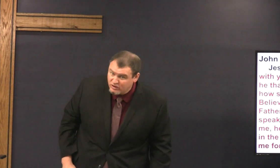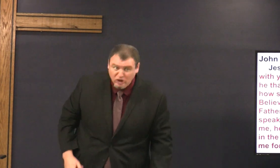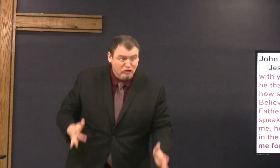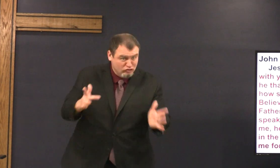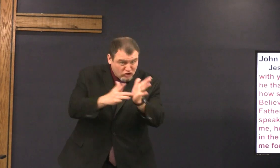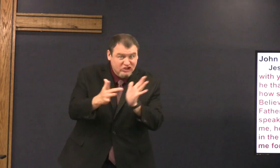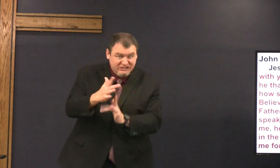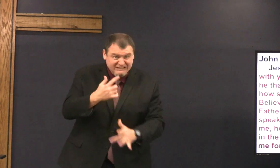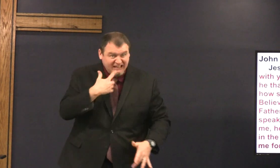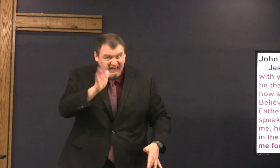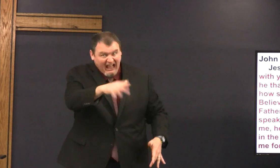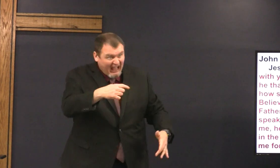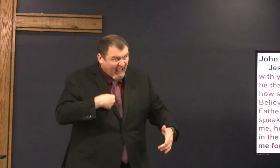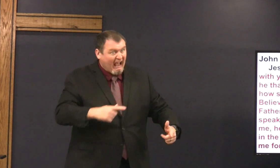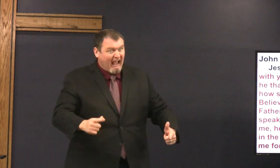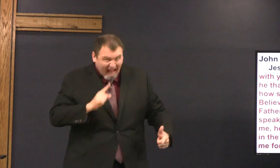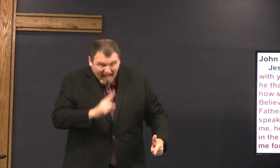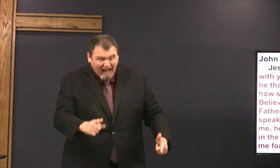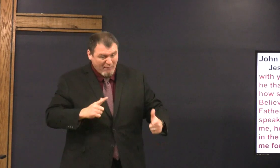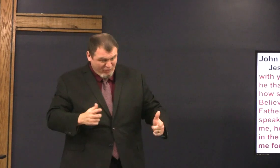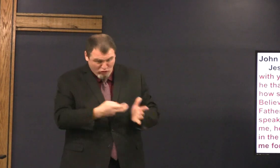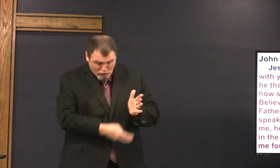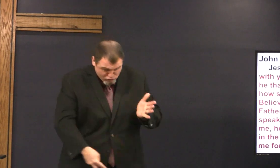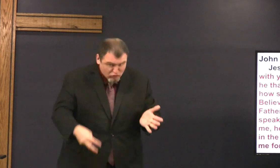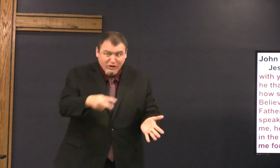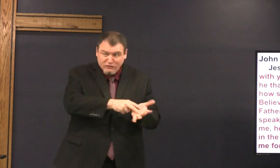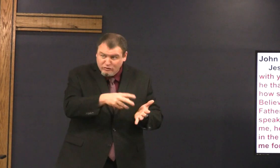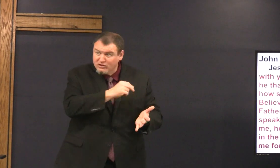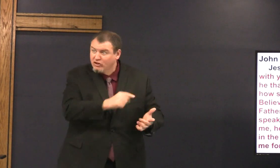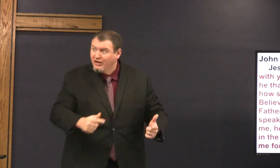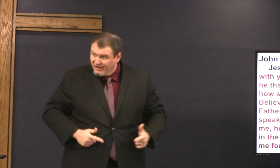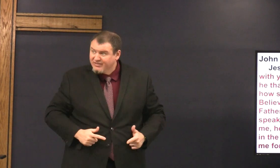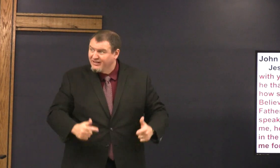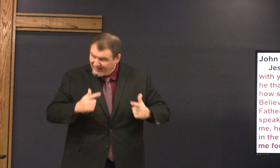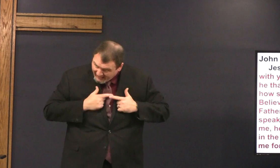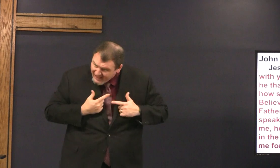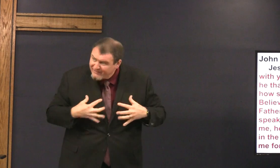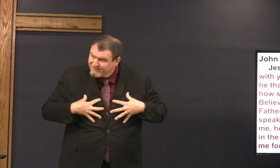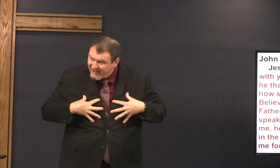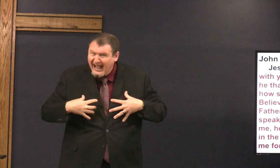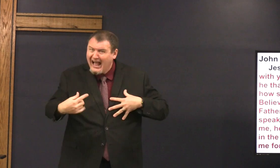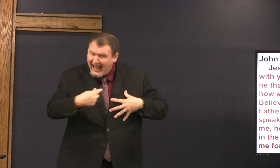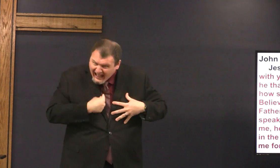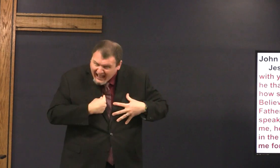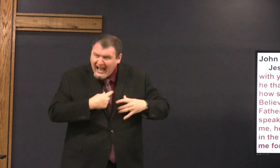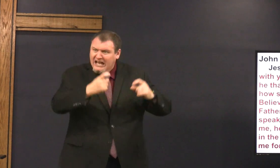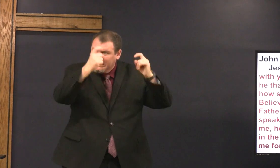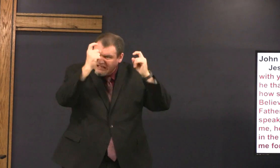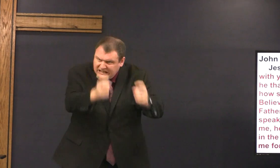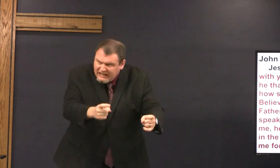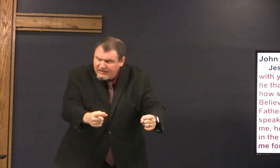he raised the dead back to life Jesus said I am the resurrection and the life